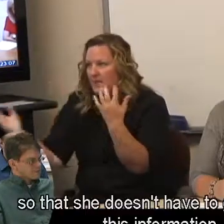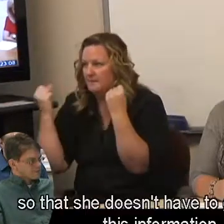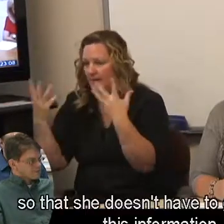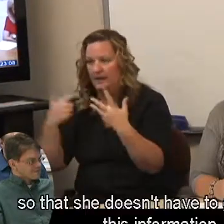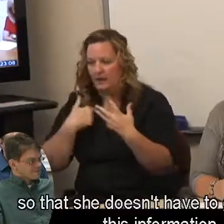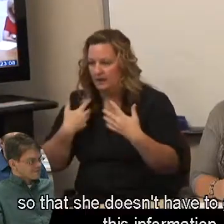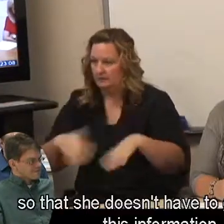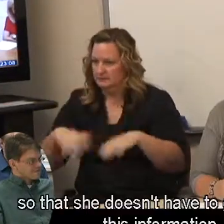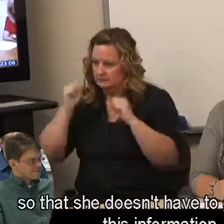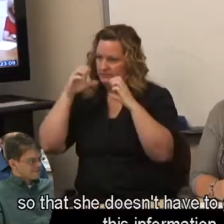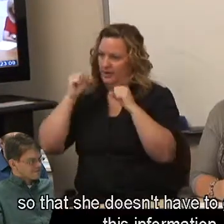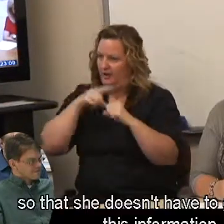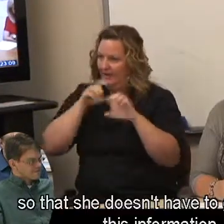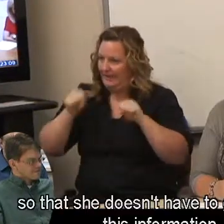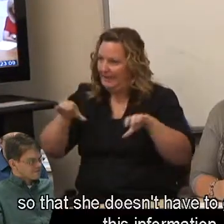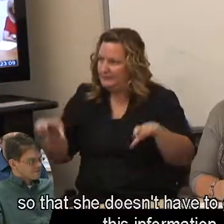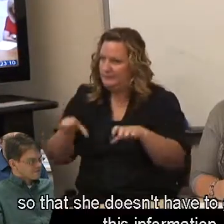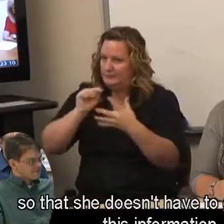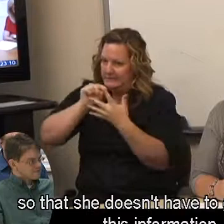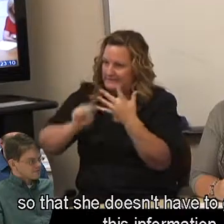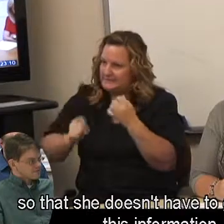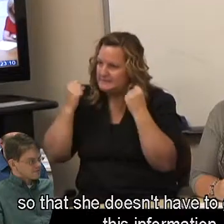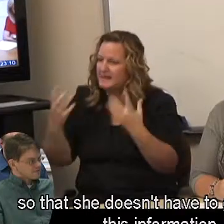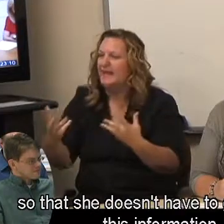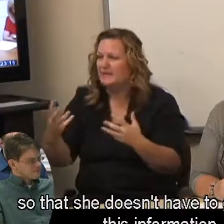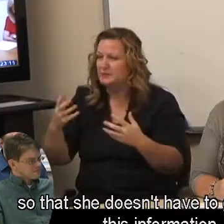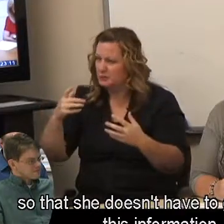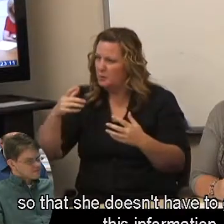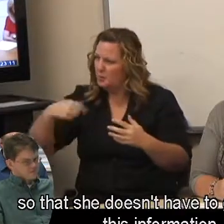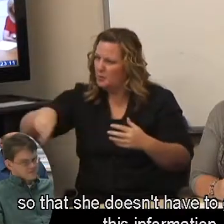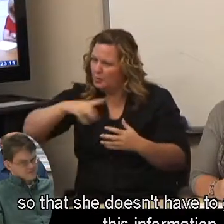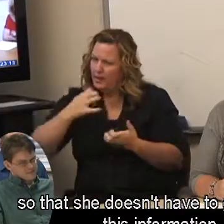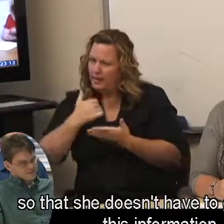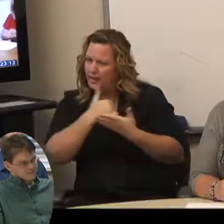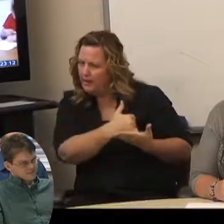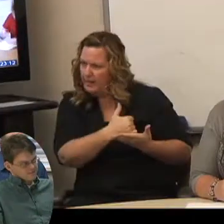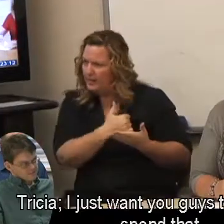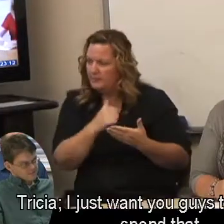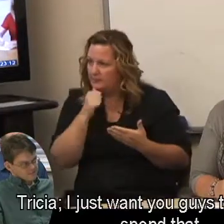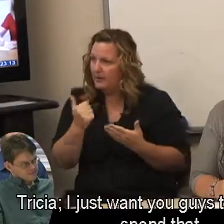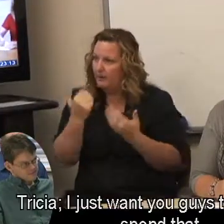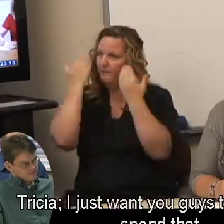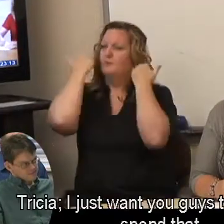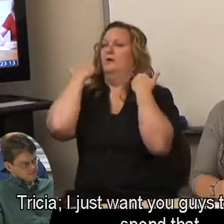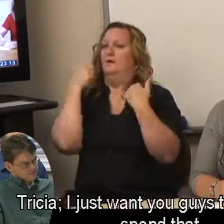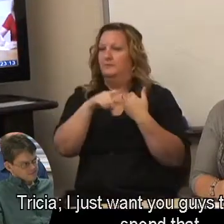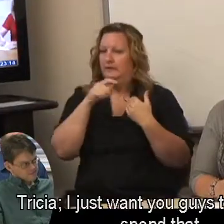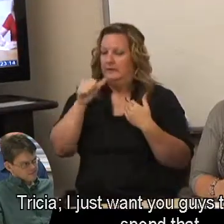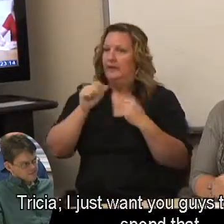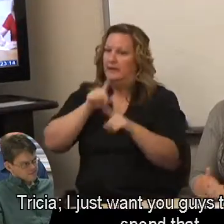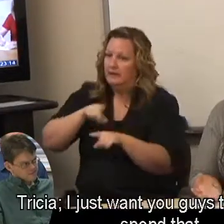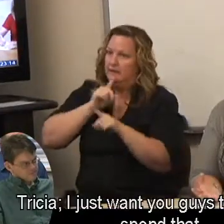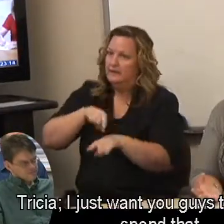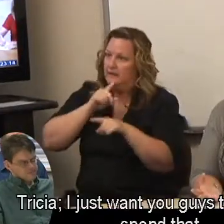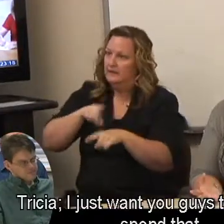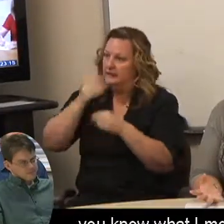so that she doesn't have to generate all this information, Tricia; I just want you guys to be able to spend that,